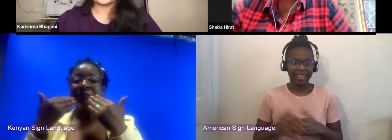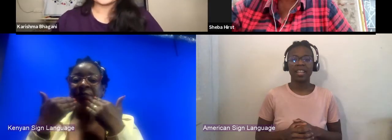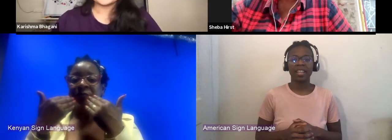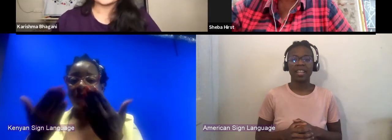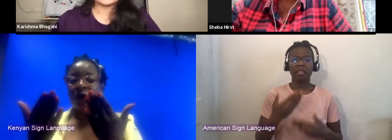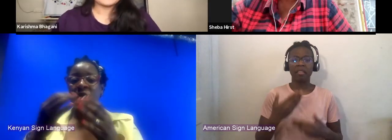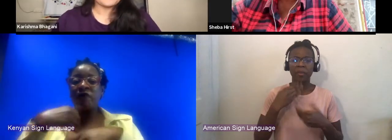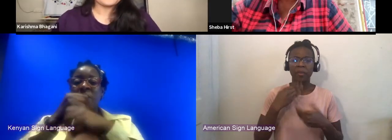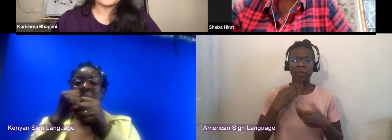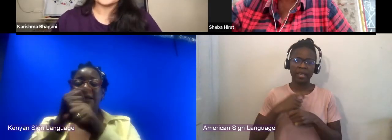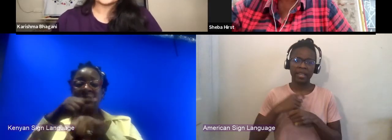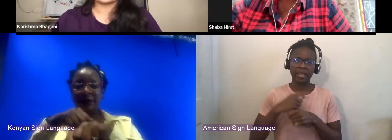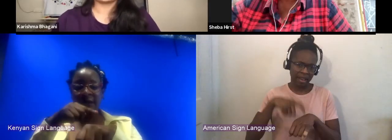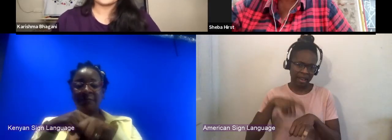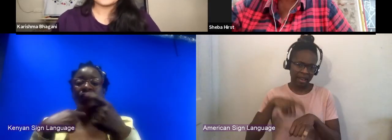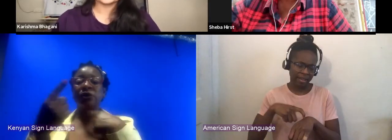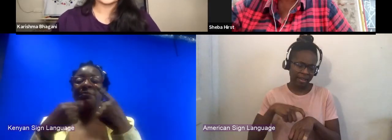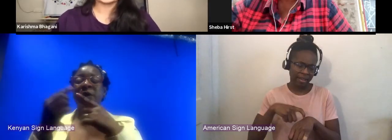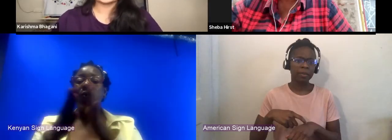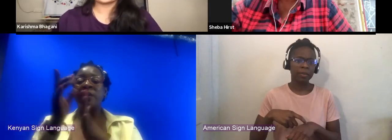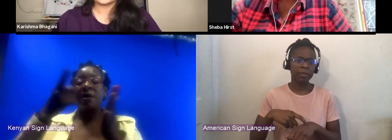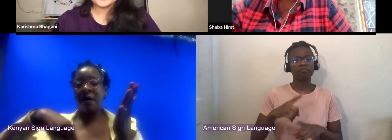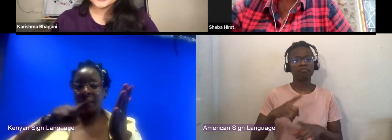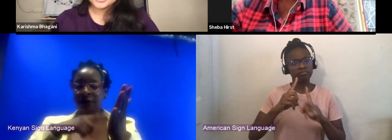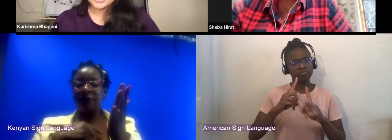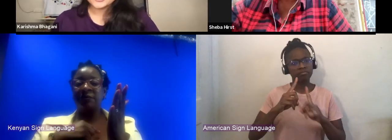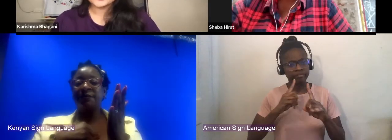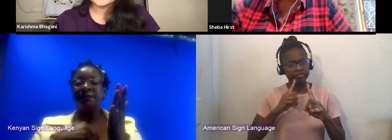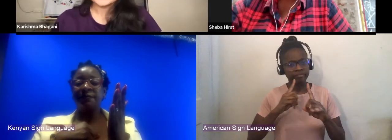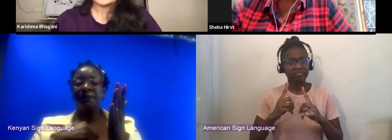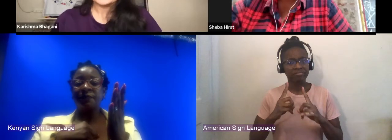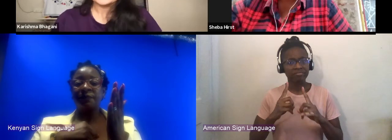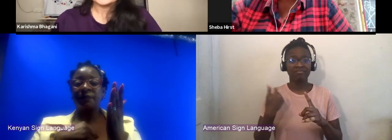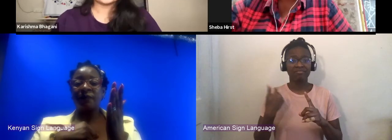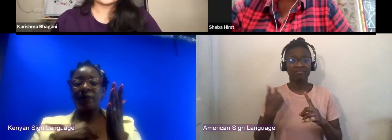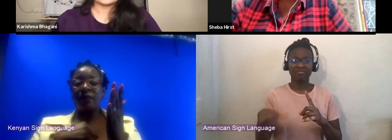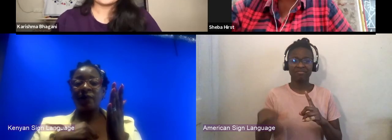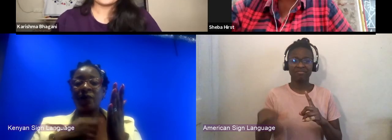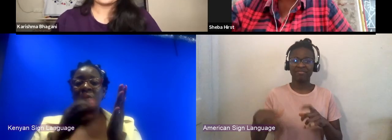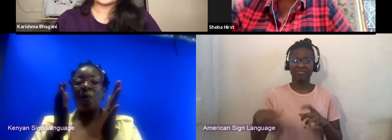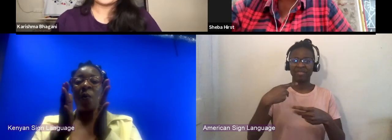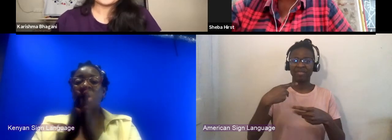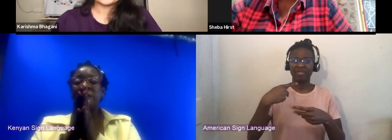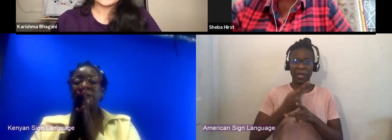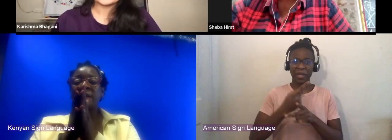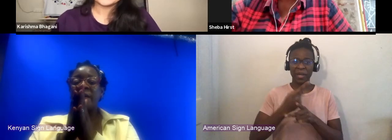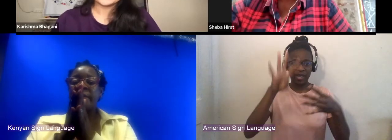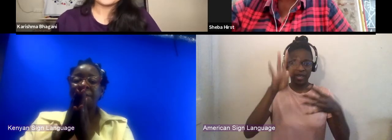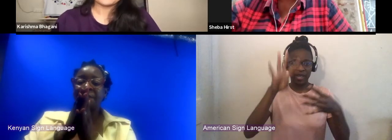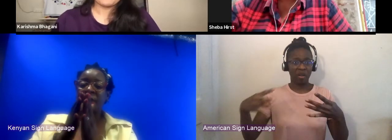to us in the midst of crazy production schedules which hopefully you'll be able to tell us a little bit more